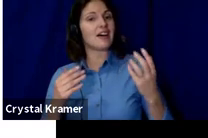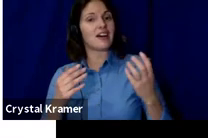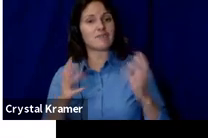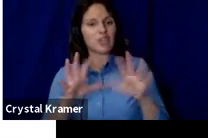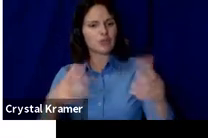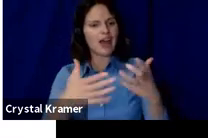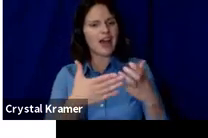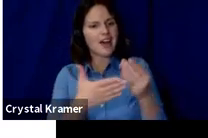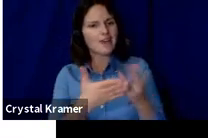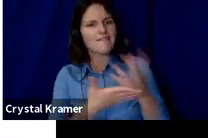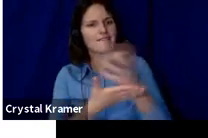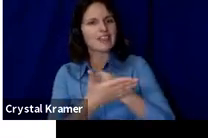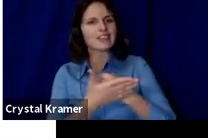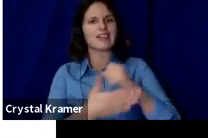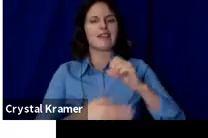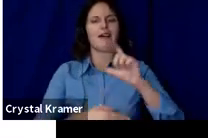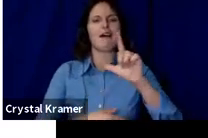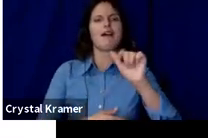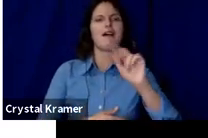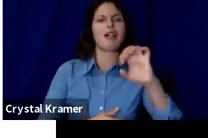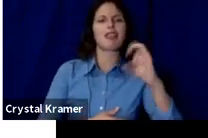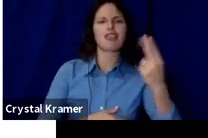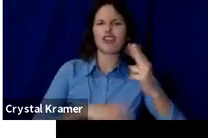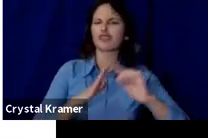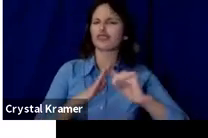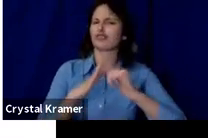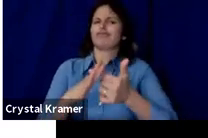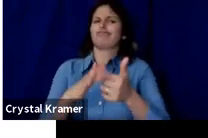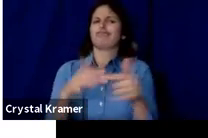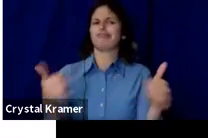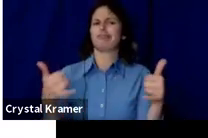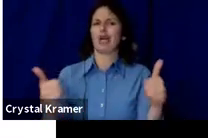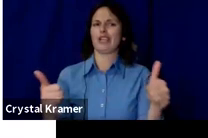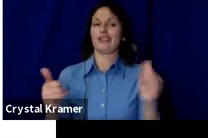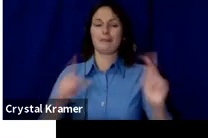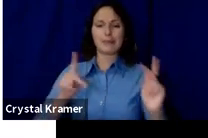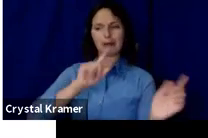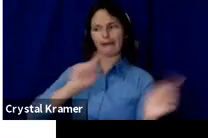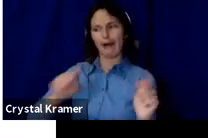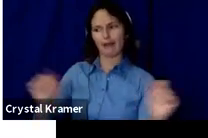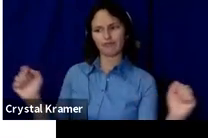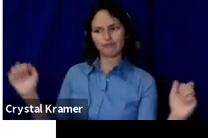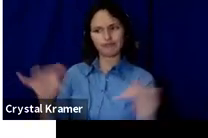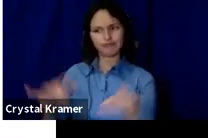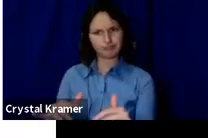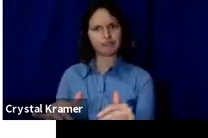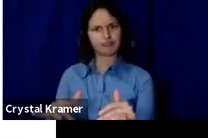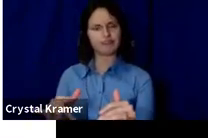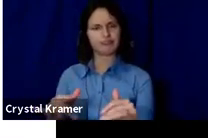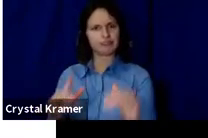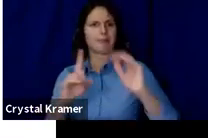You want to do things that remind people of the engagement and also send them to the online